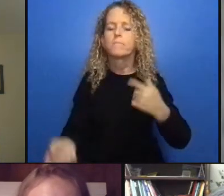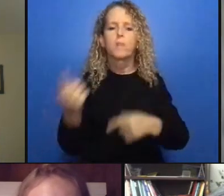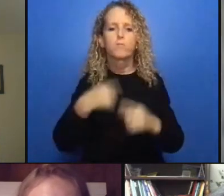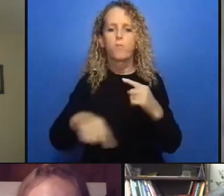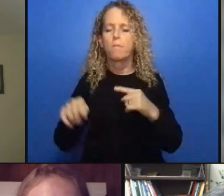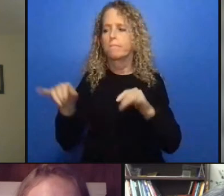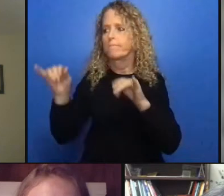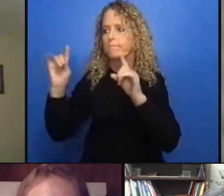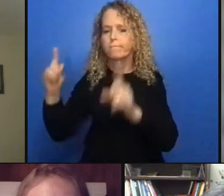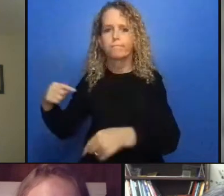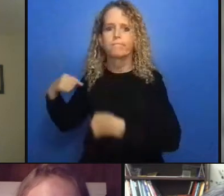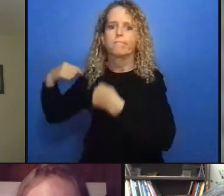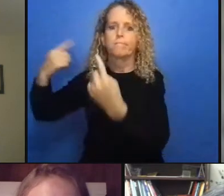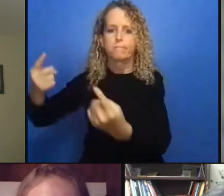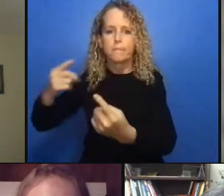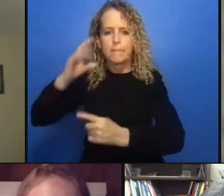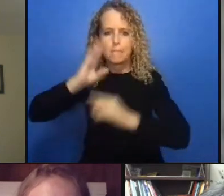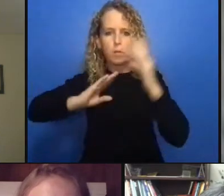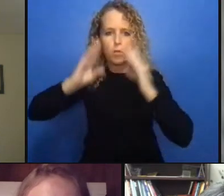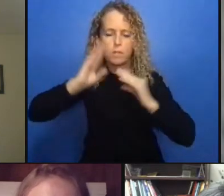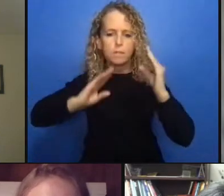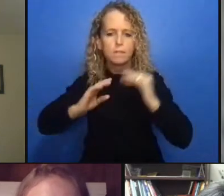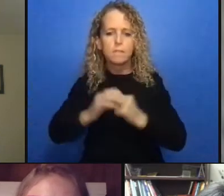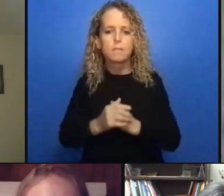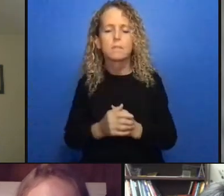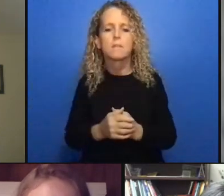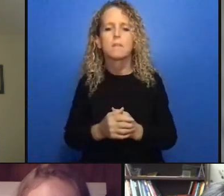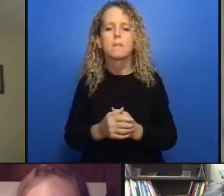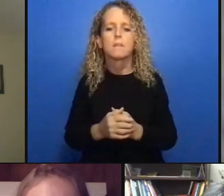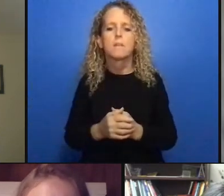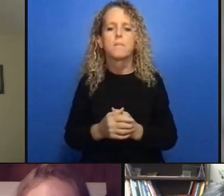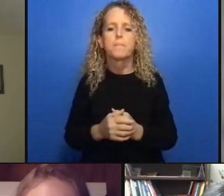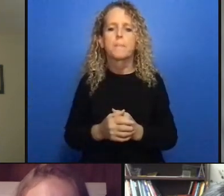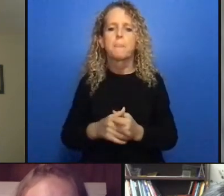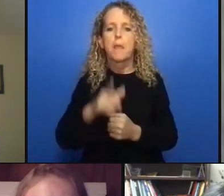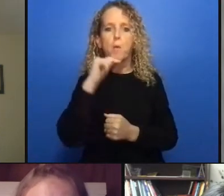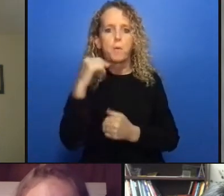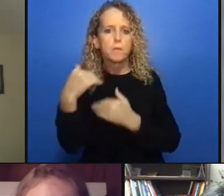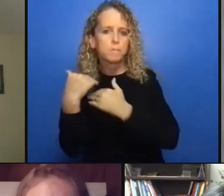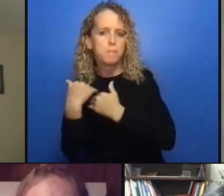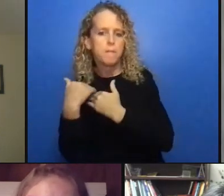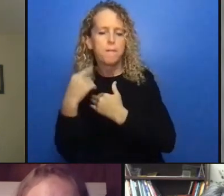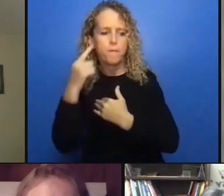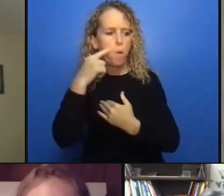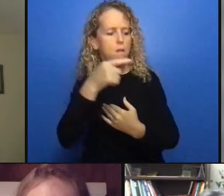so I would definitely don't consider that to be a consensus in terms of crown attorneys I do not